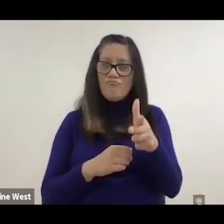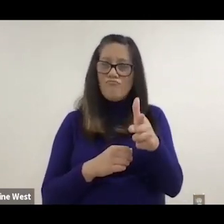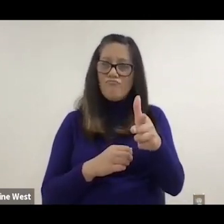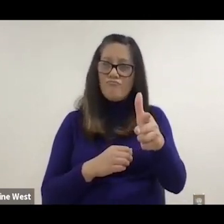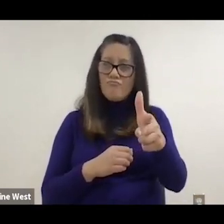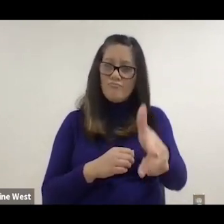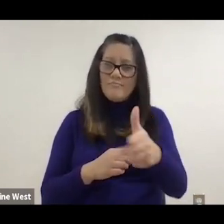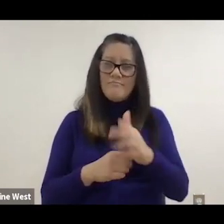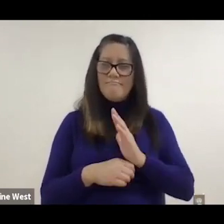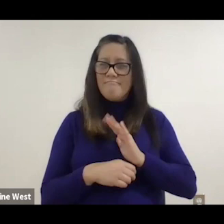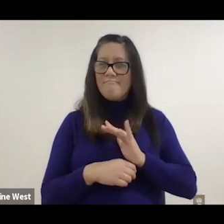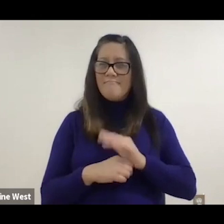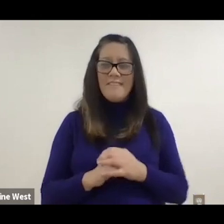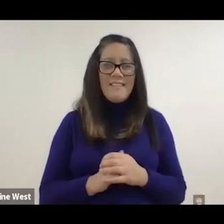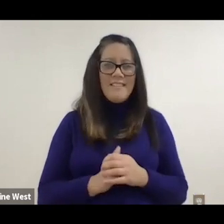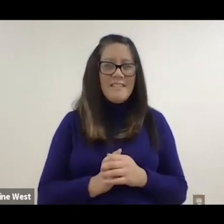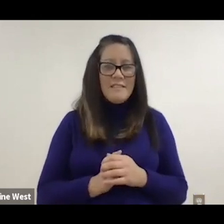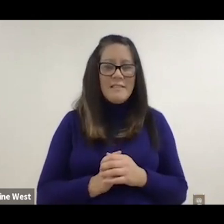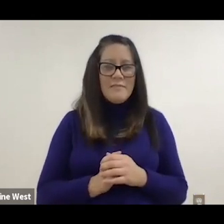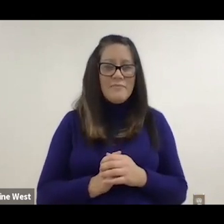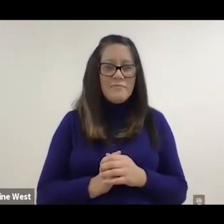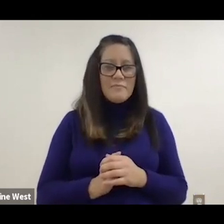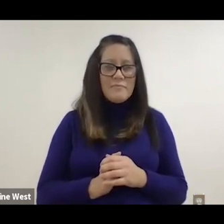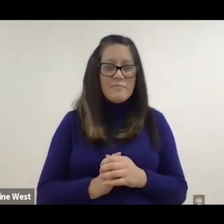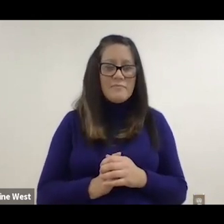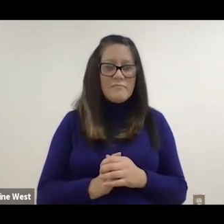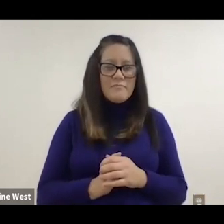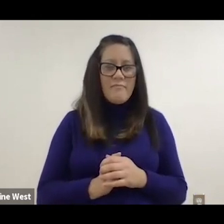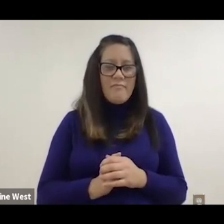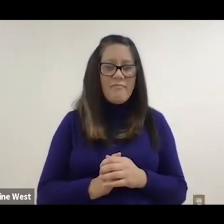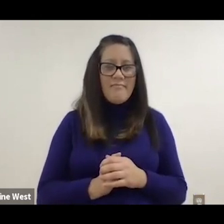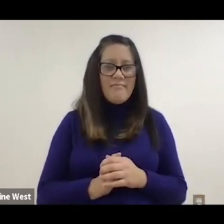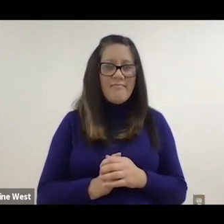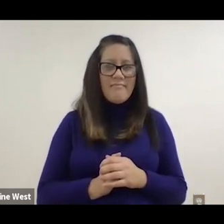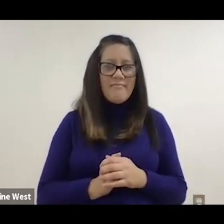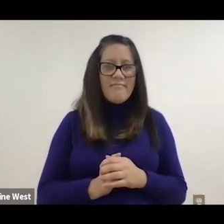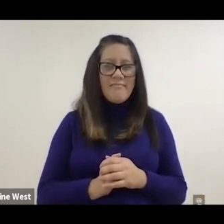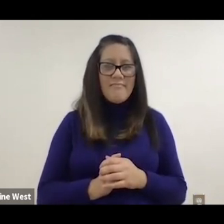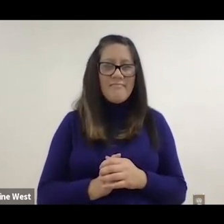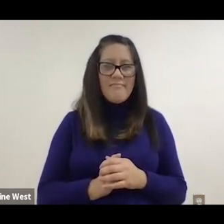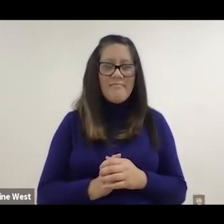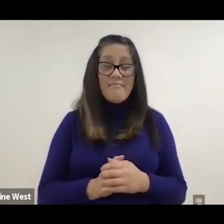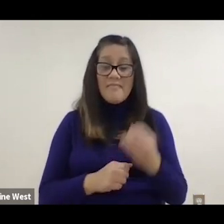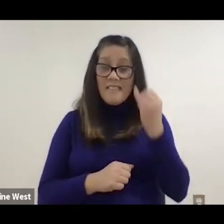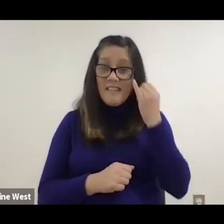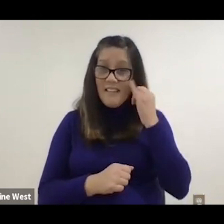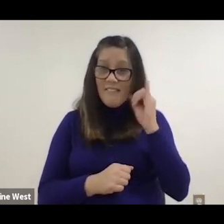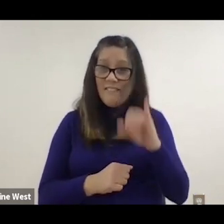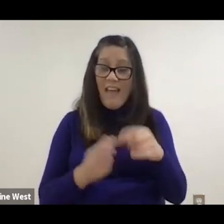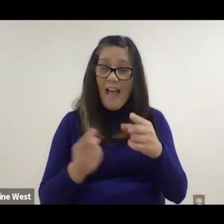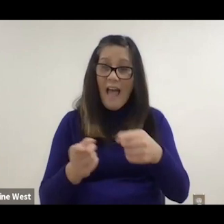So this way if that happened to a